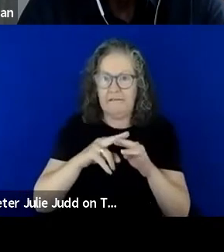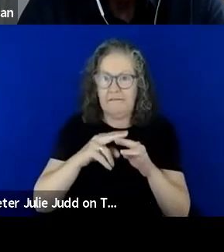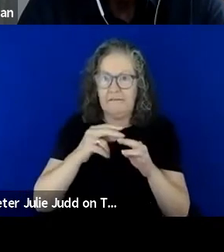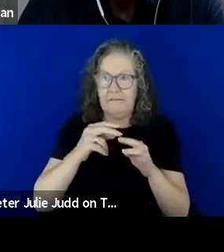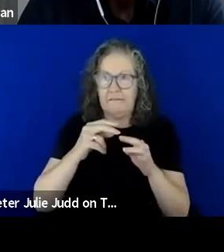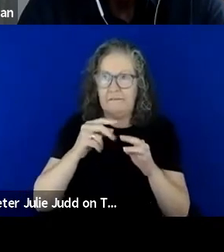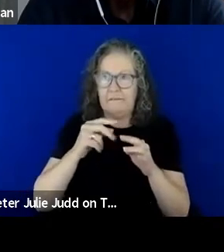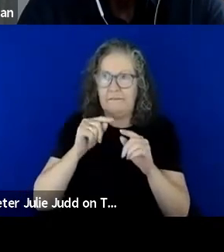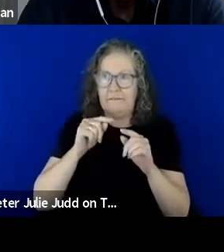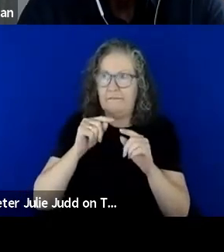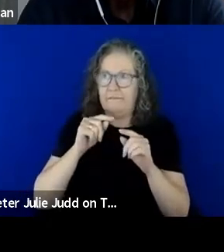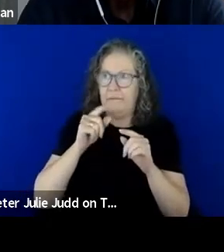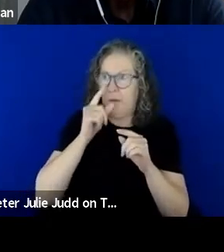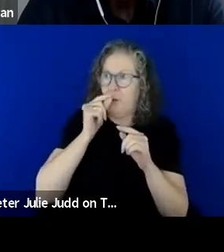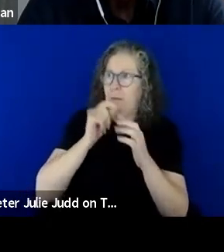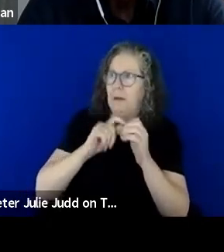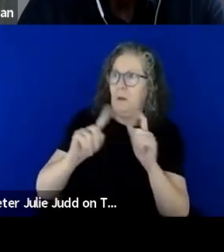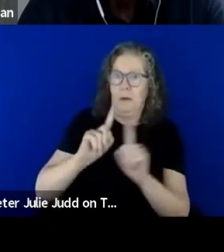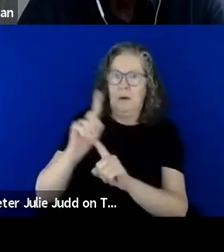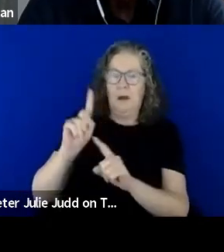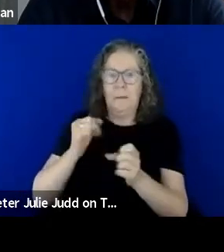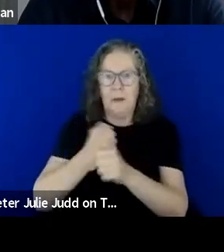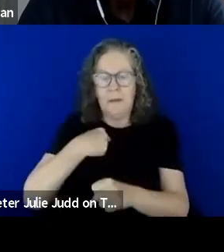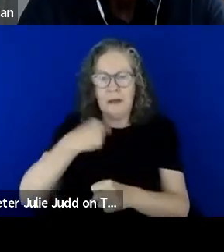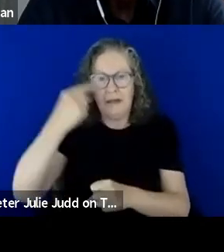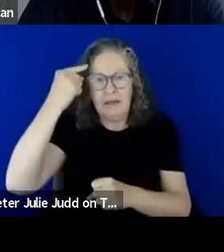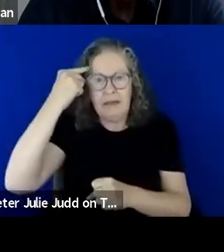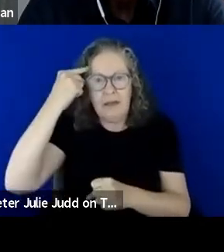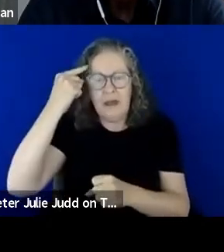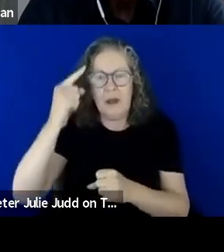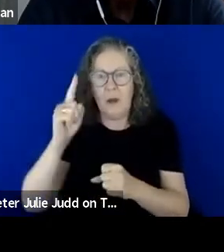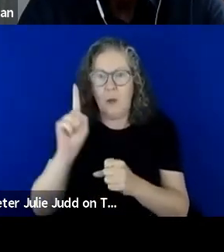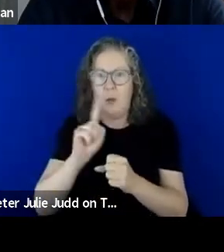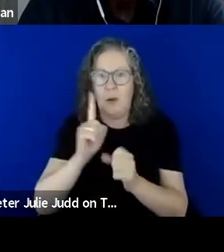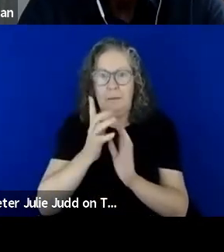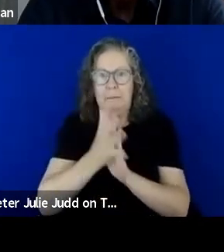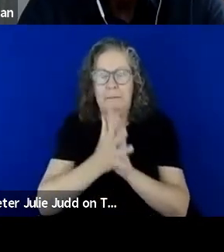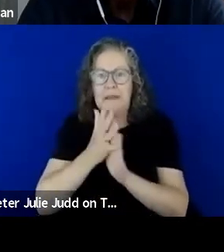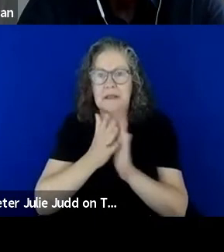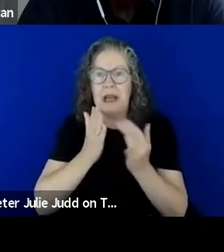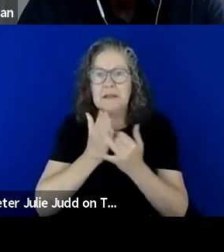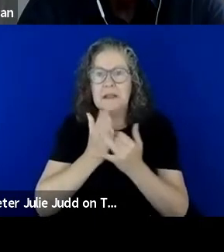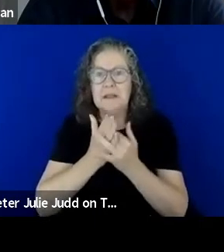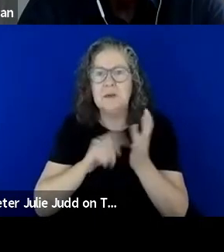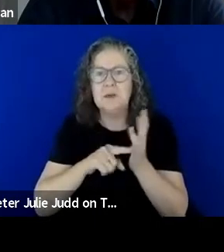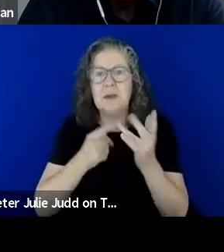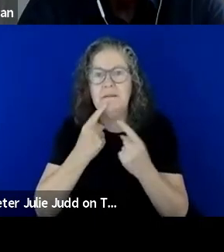how, how important it is to have access to information and to be informed.